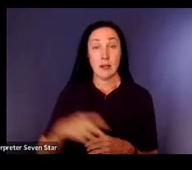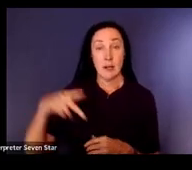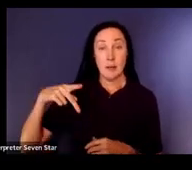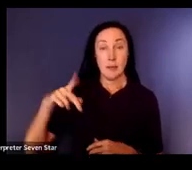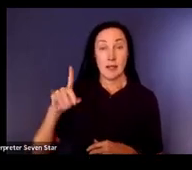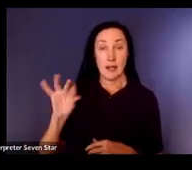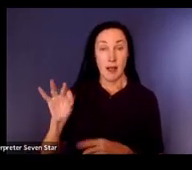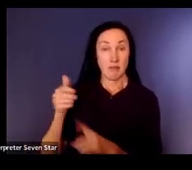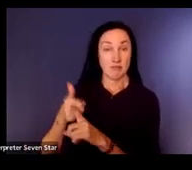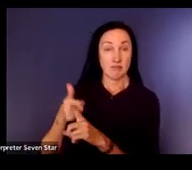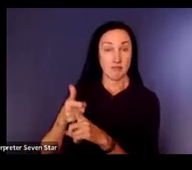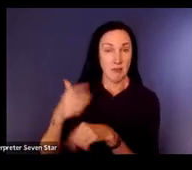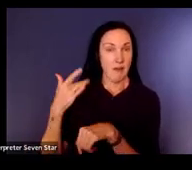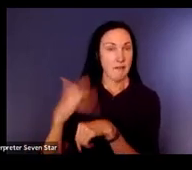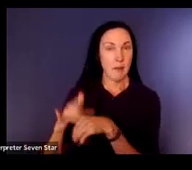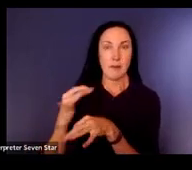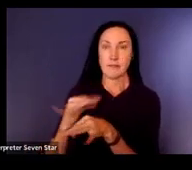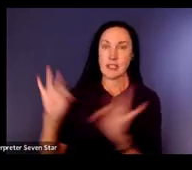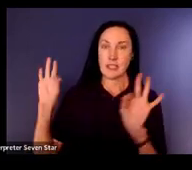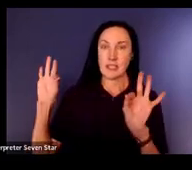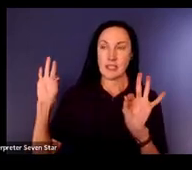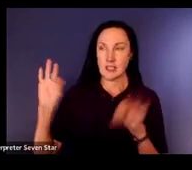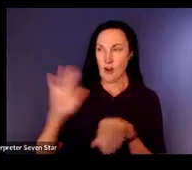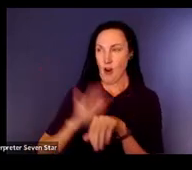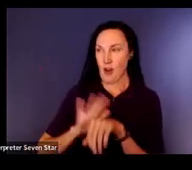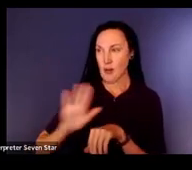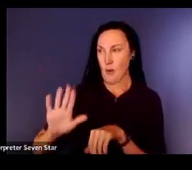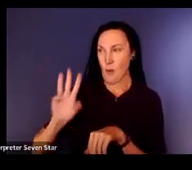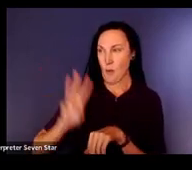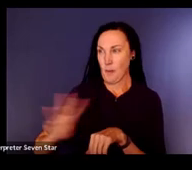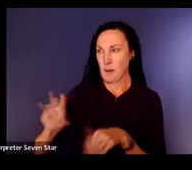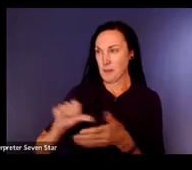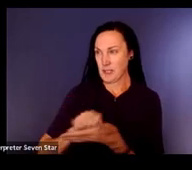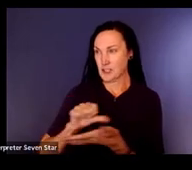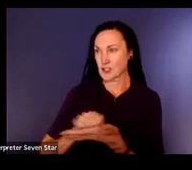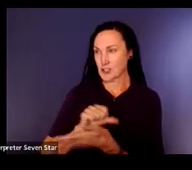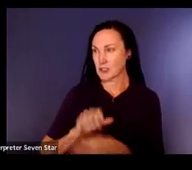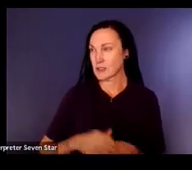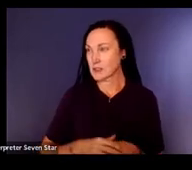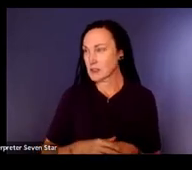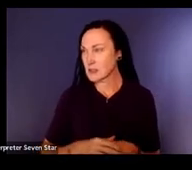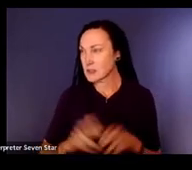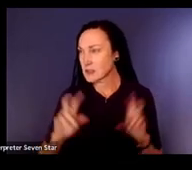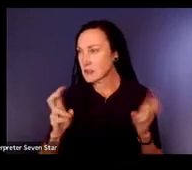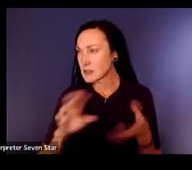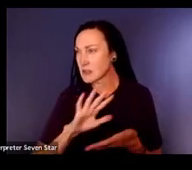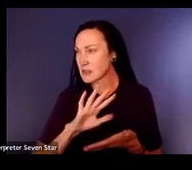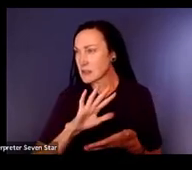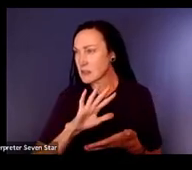at no cost on the Design to Learn website under their educational resources tab. It's listed